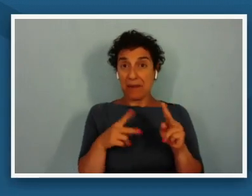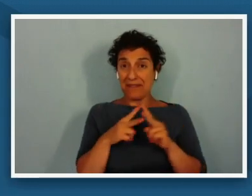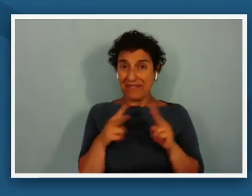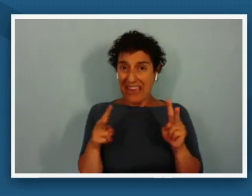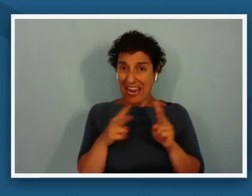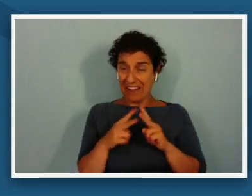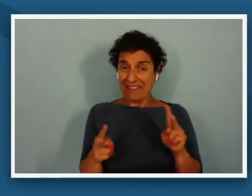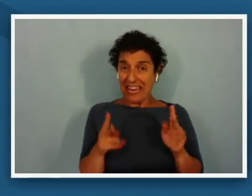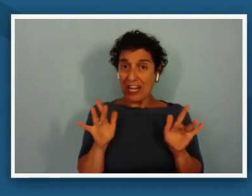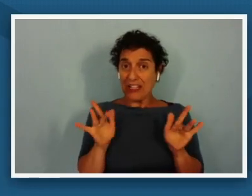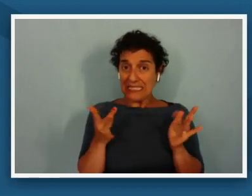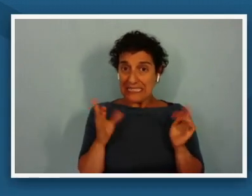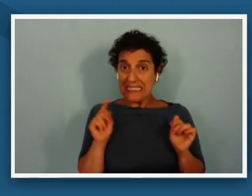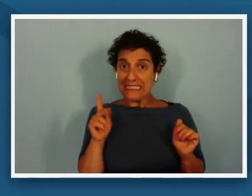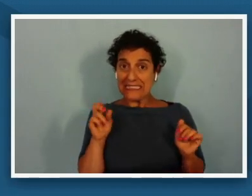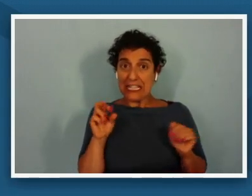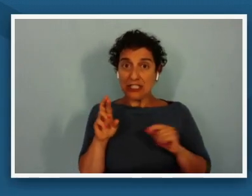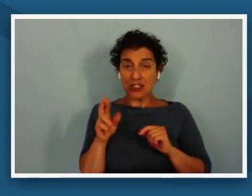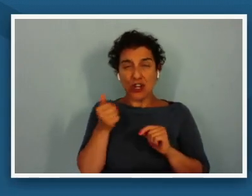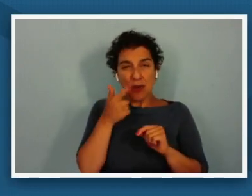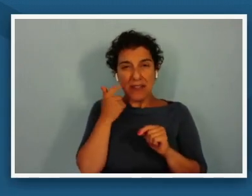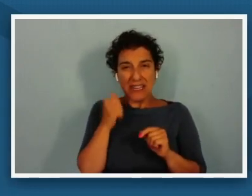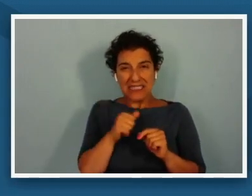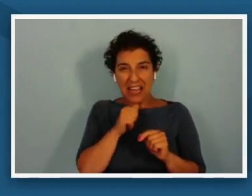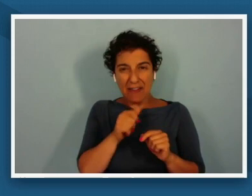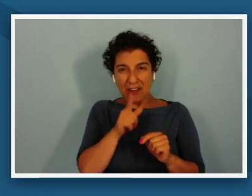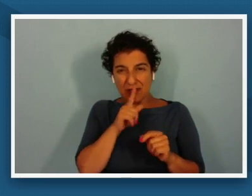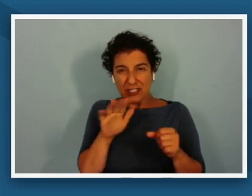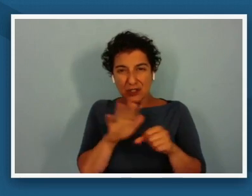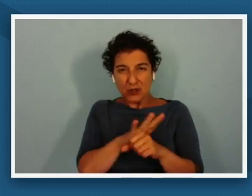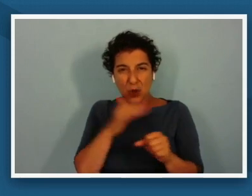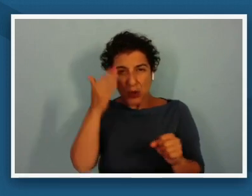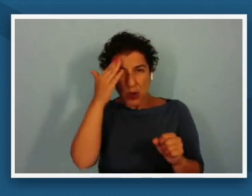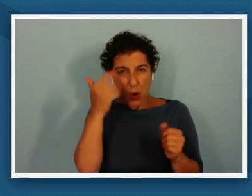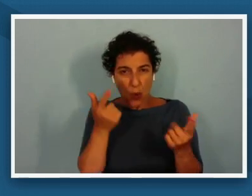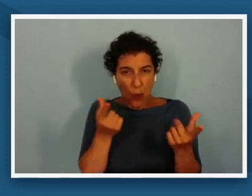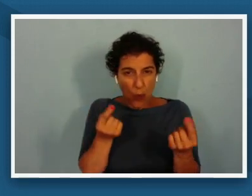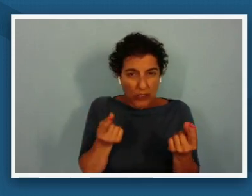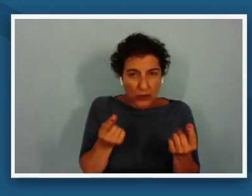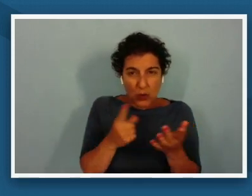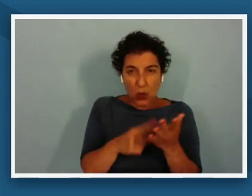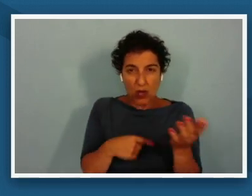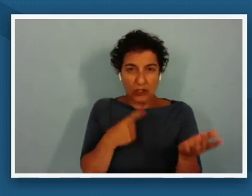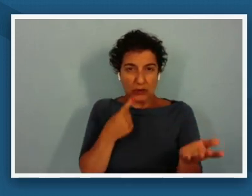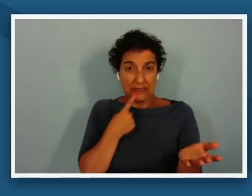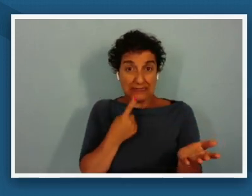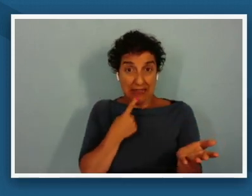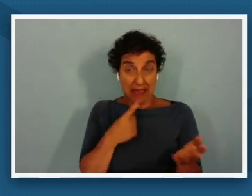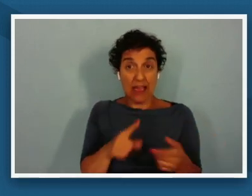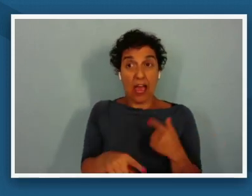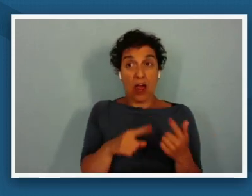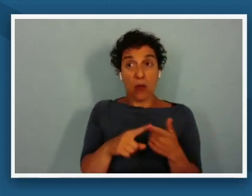haven't quite known what to do or what to say